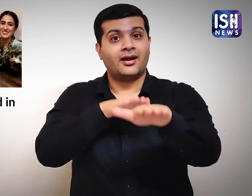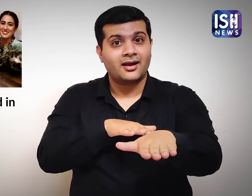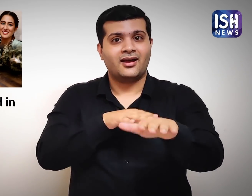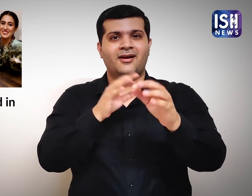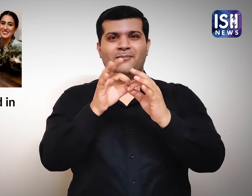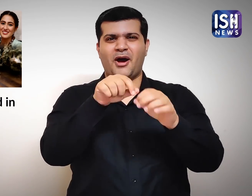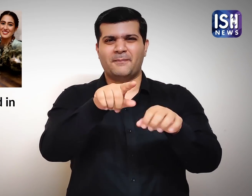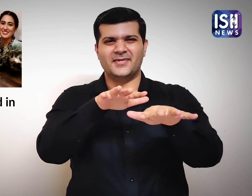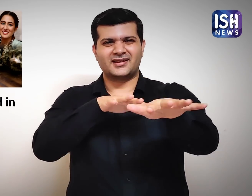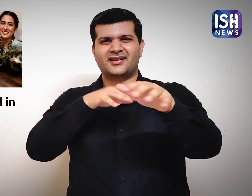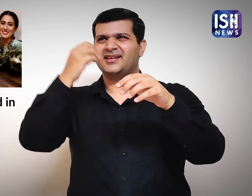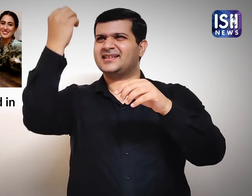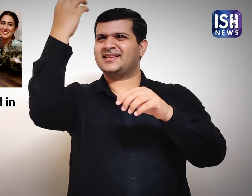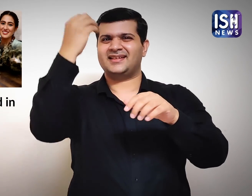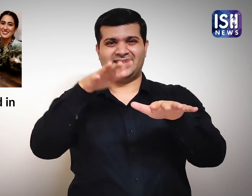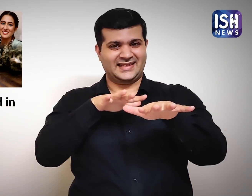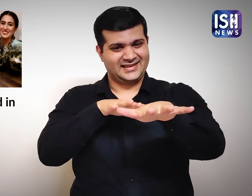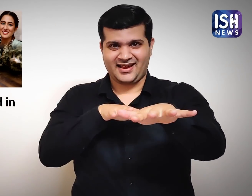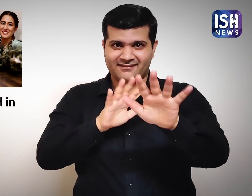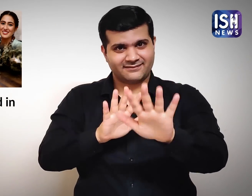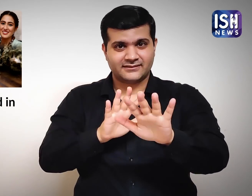When the car stopped at a traffic signal,